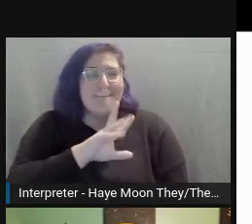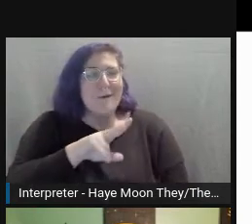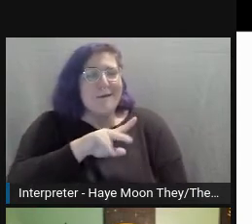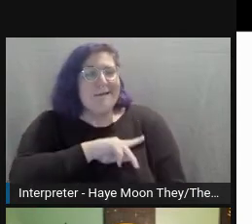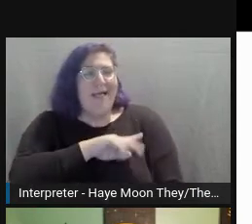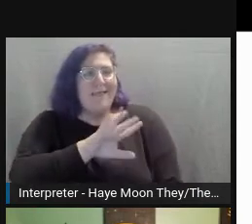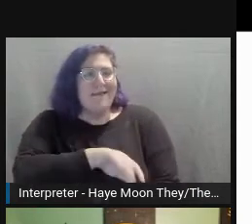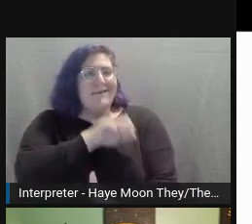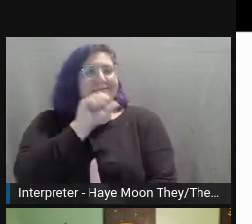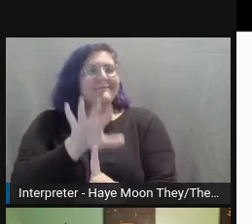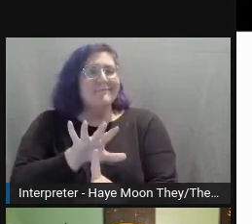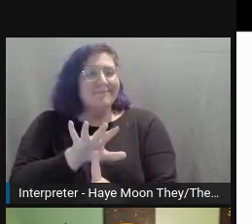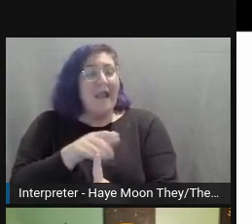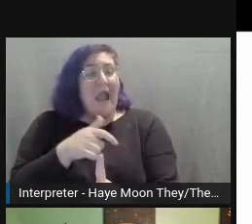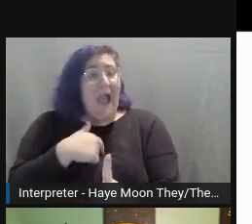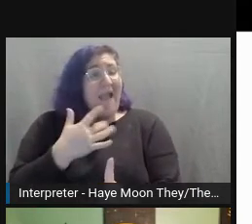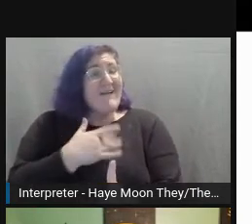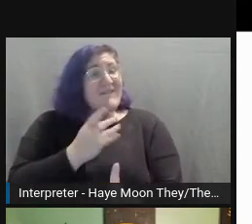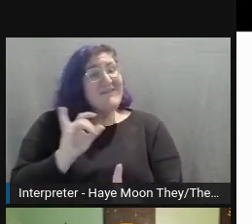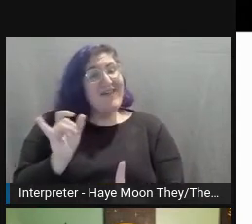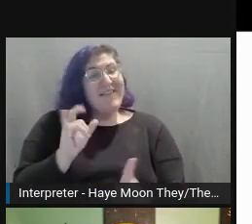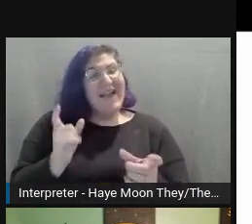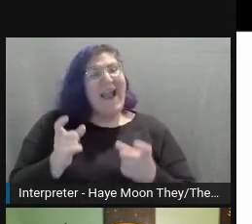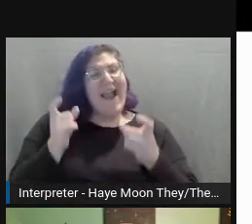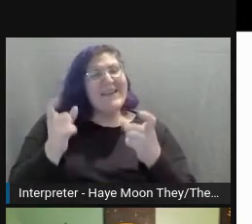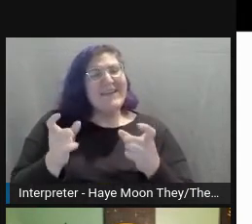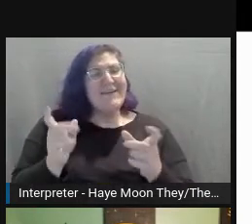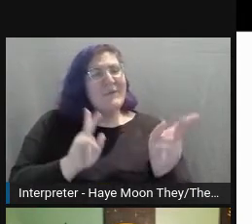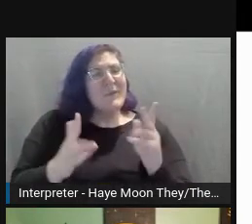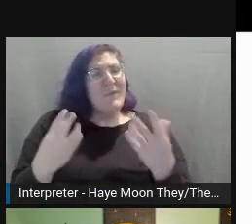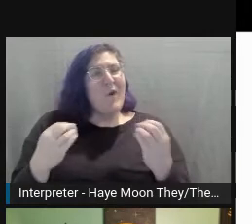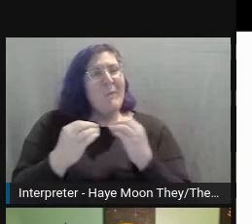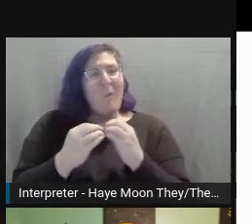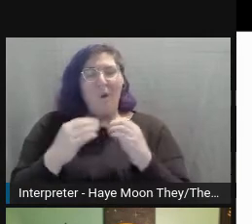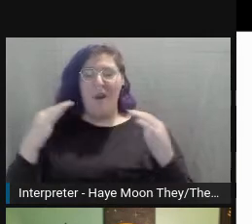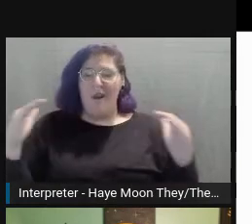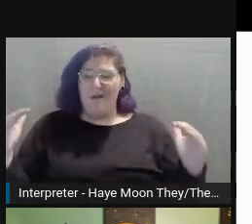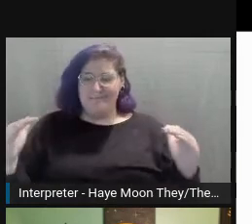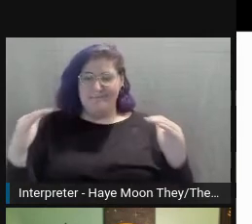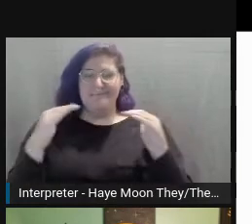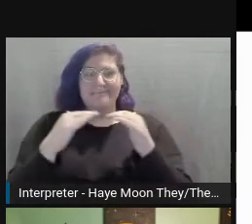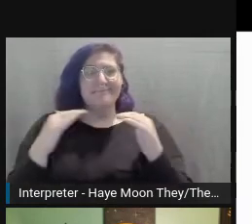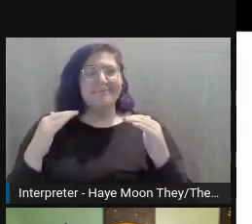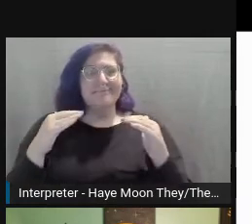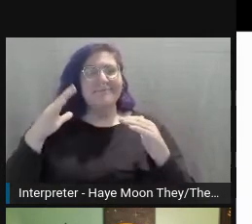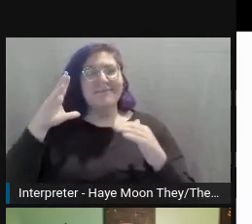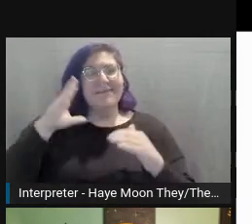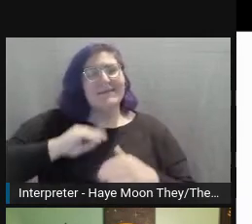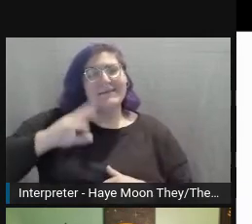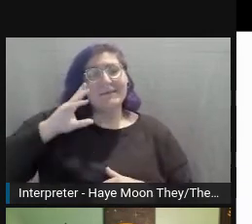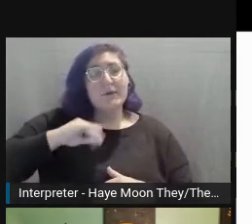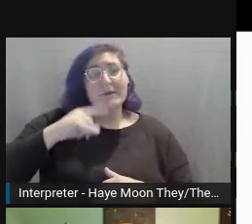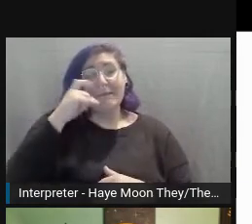I feel like I let people have a more equitable experience because I'm trying to let them imagine everything